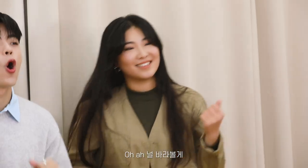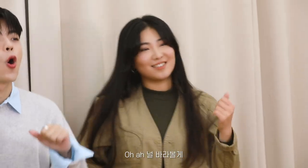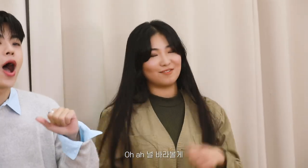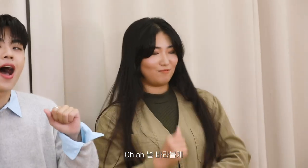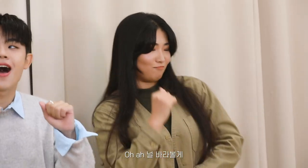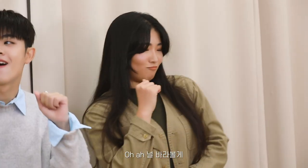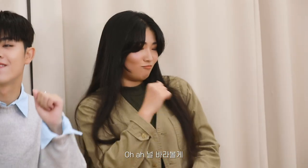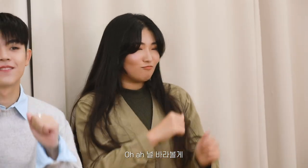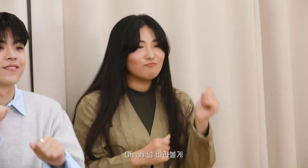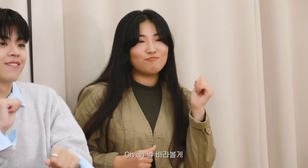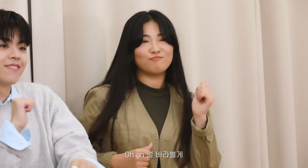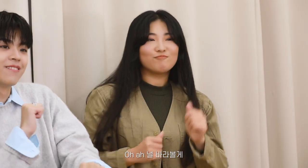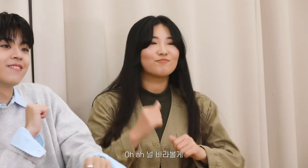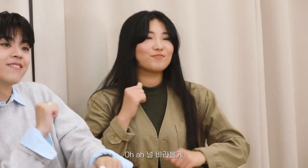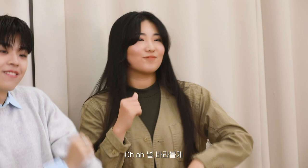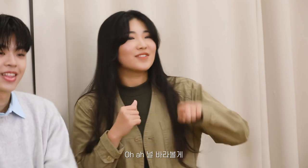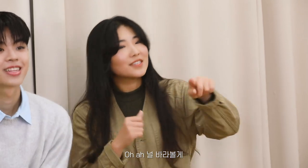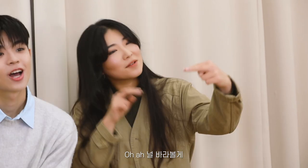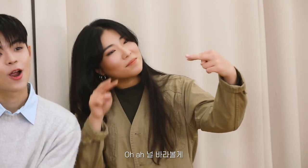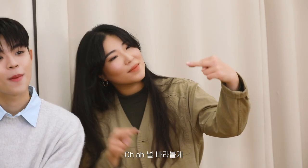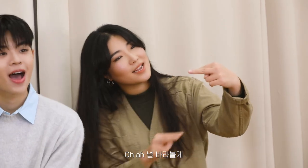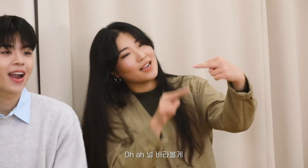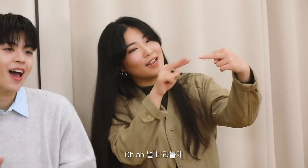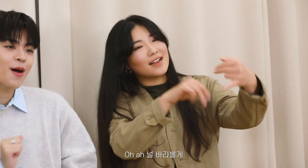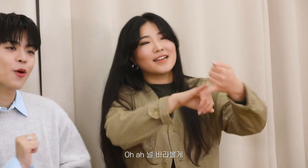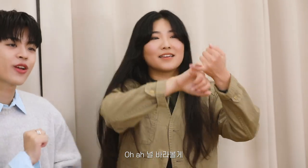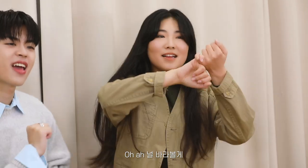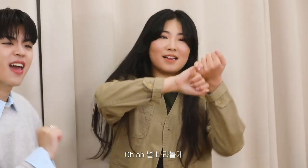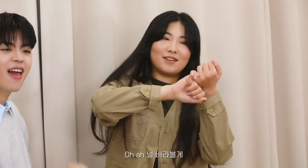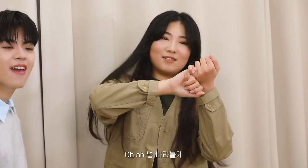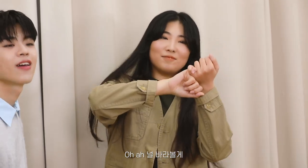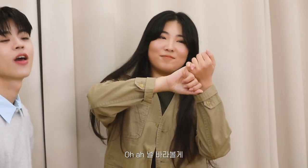Oh ah I'll always look at you